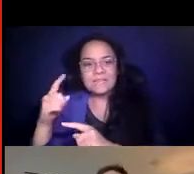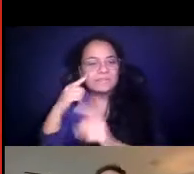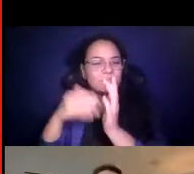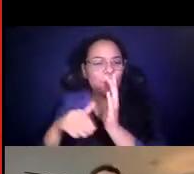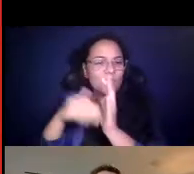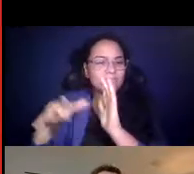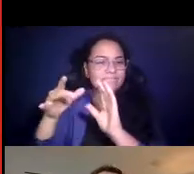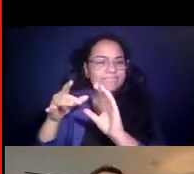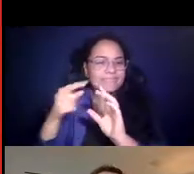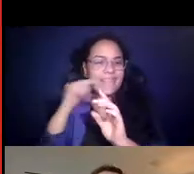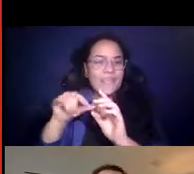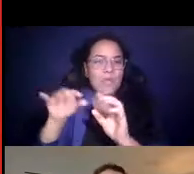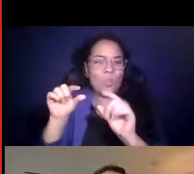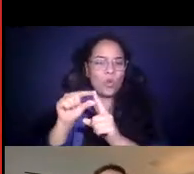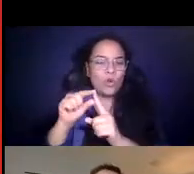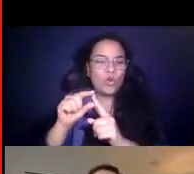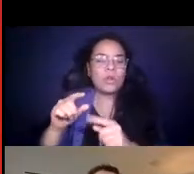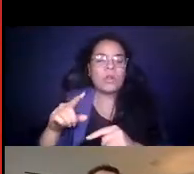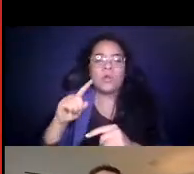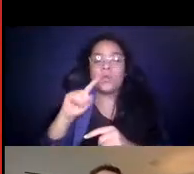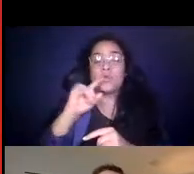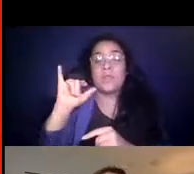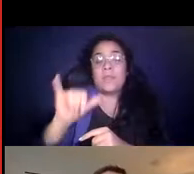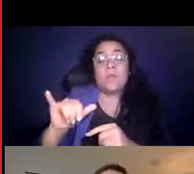issues 14:18:13 was unprecedented, as will be the